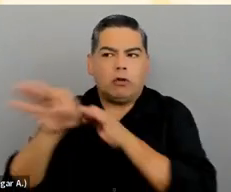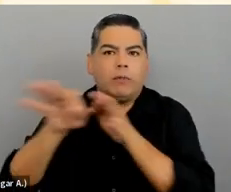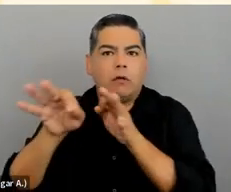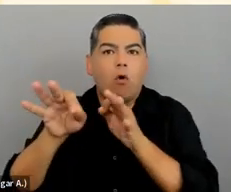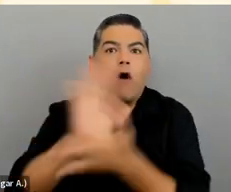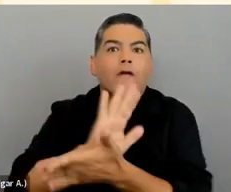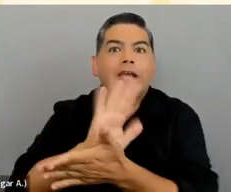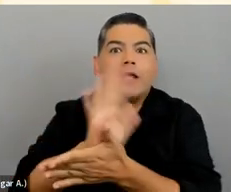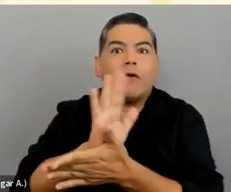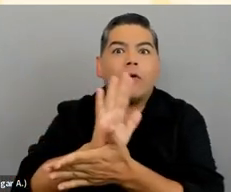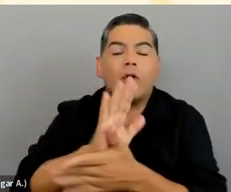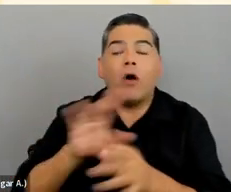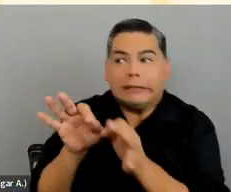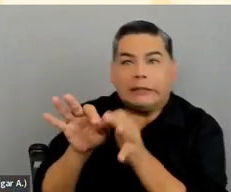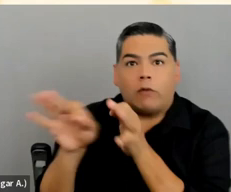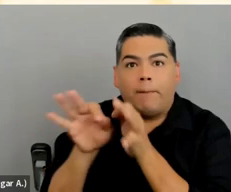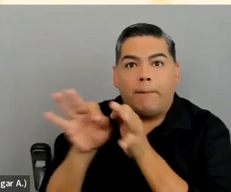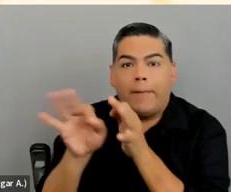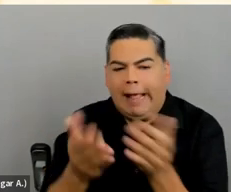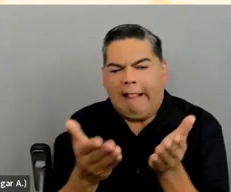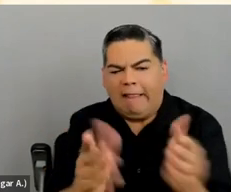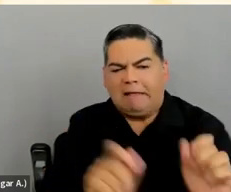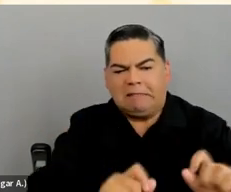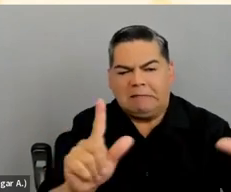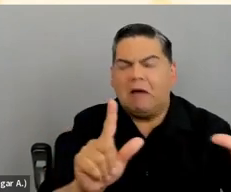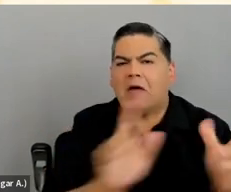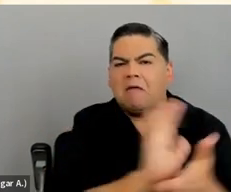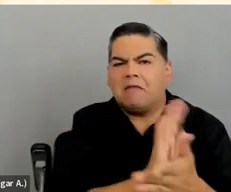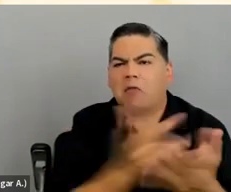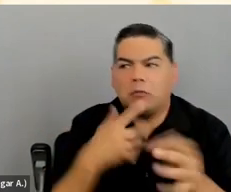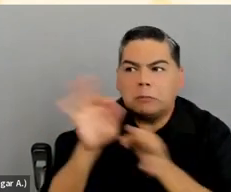and video content, or provide a described video text.